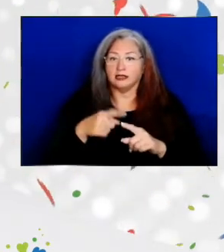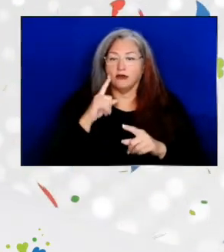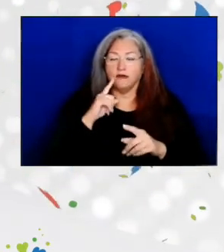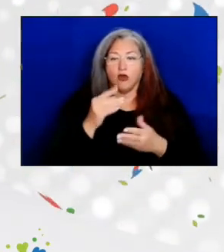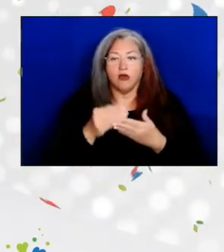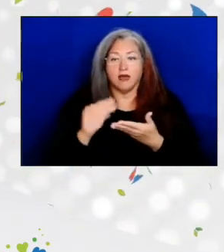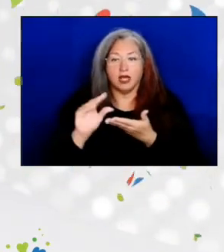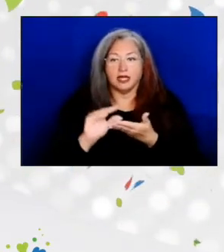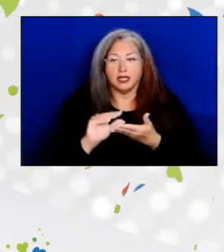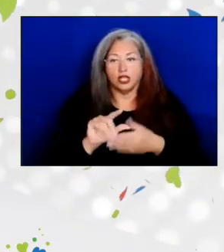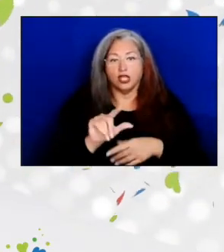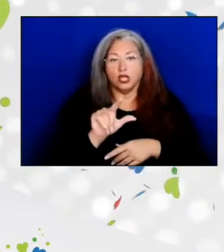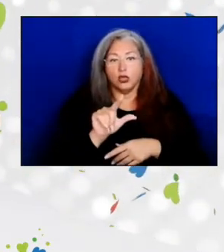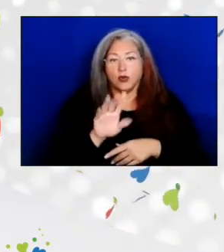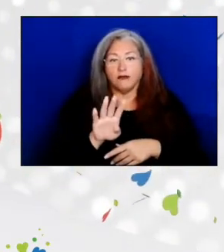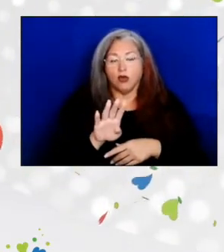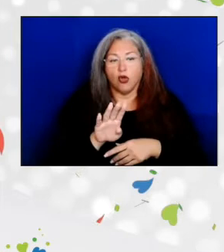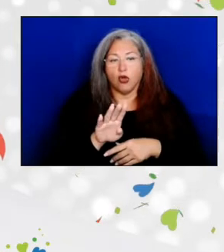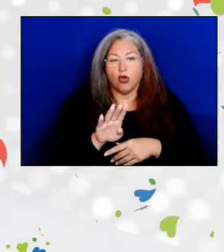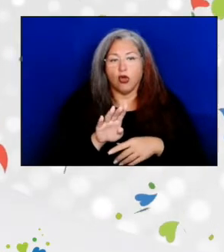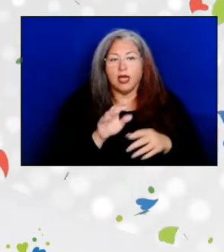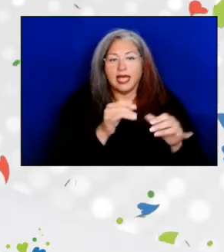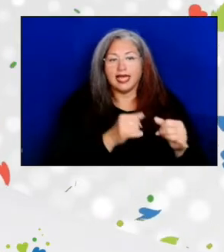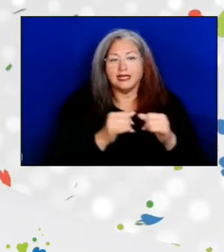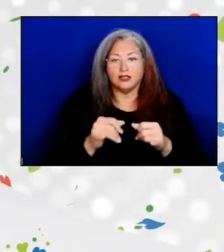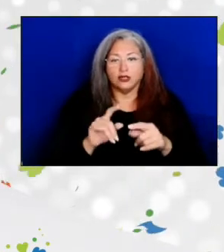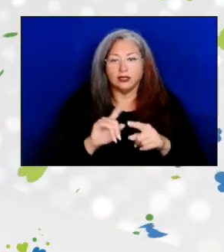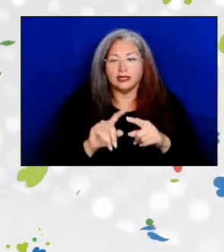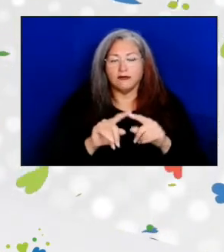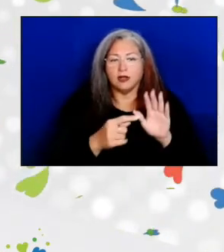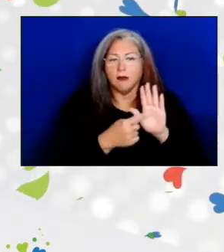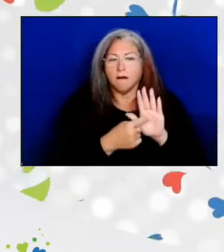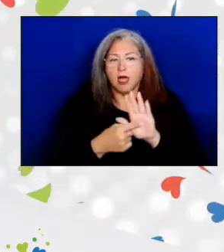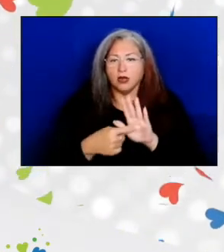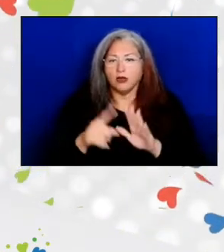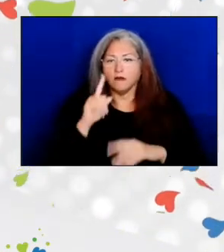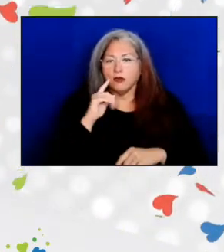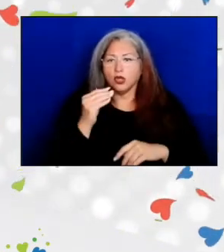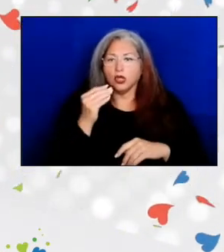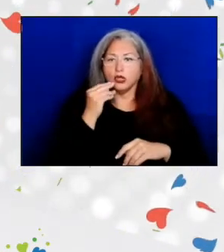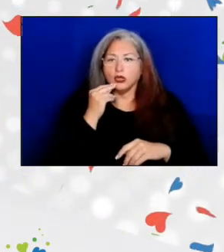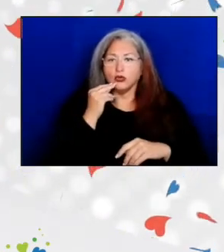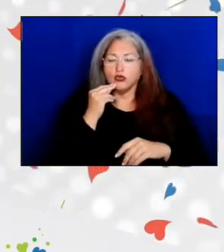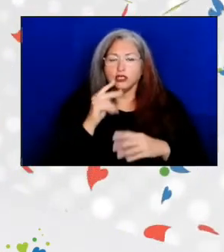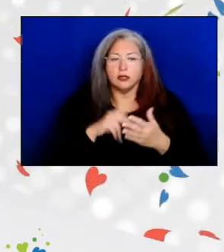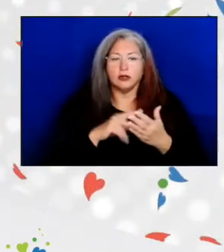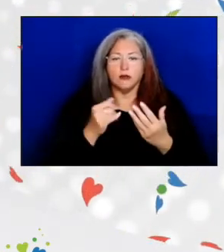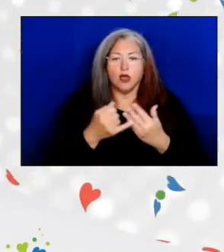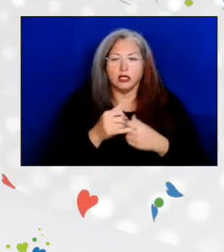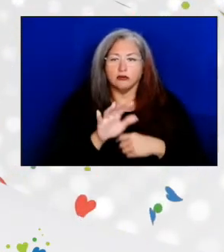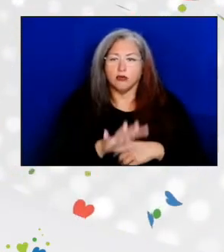24 individually different models of nutrition projects across the country.